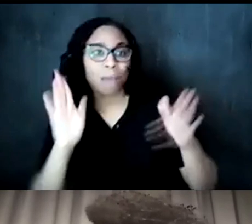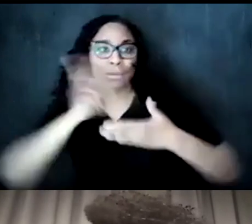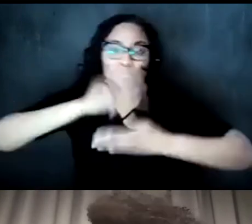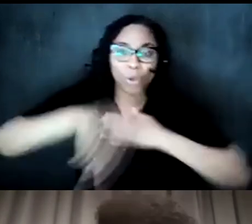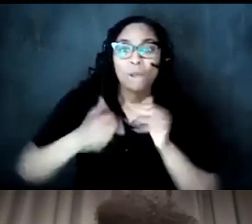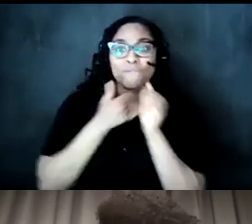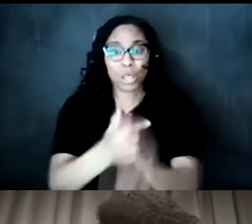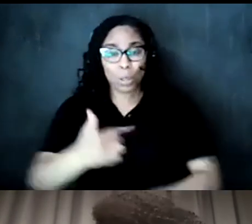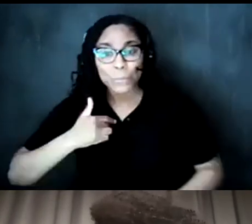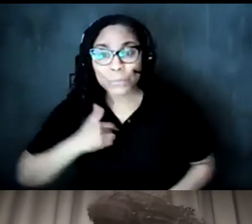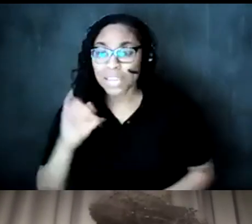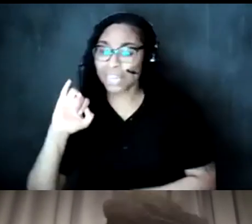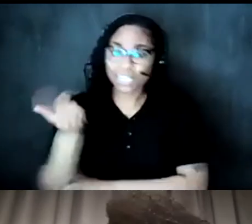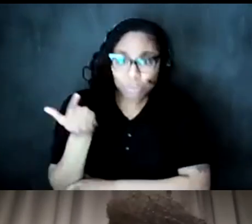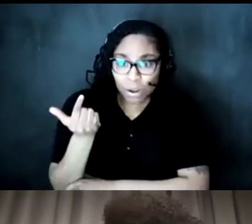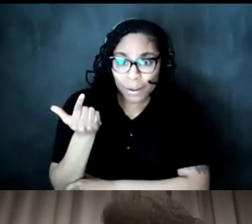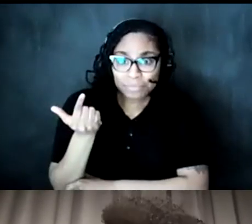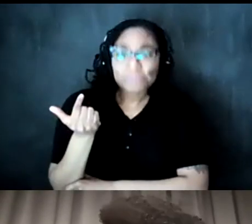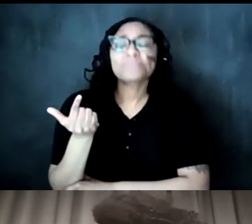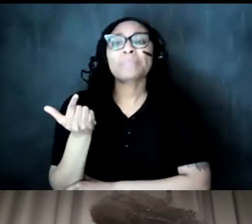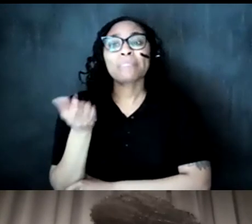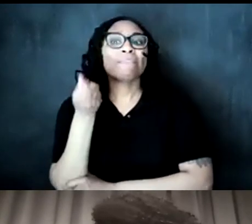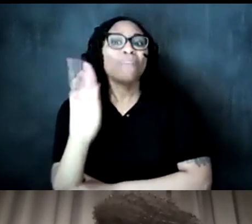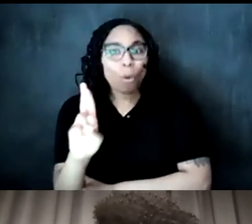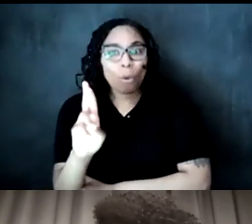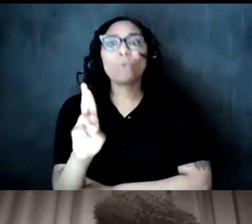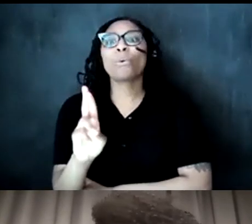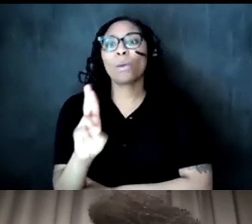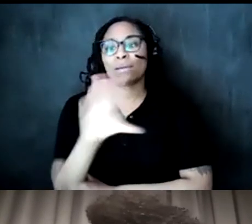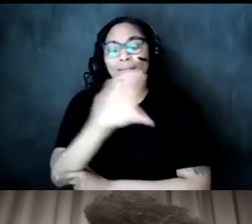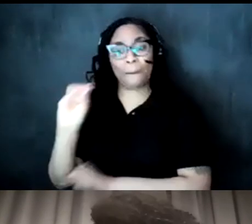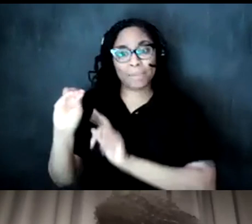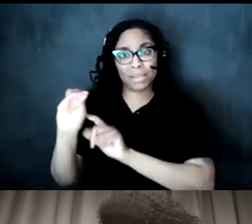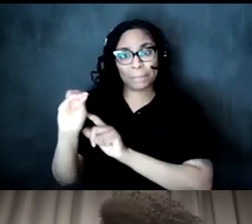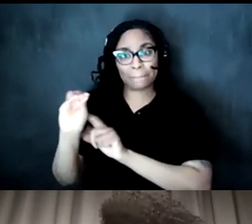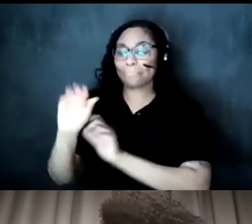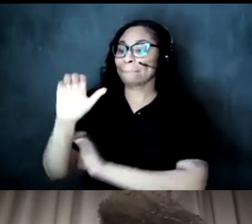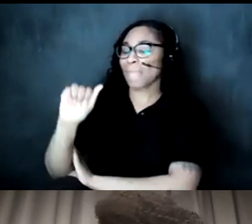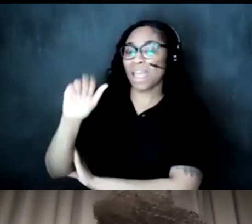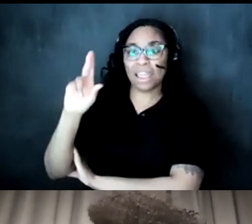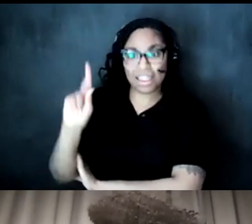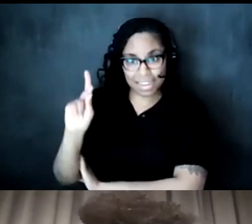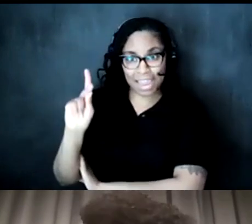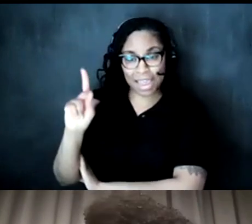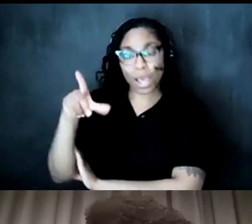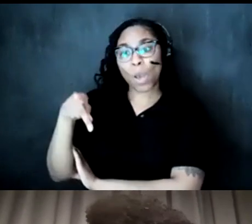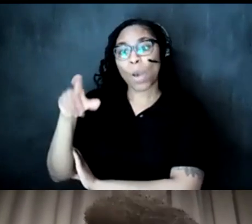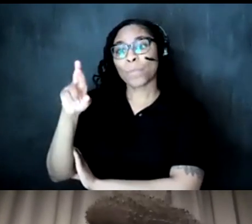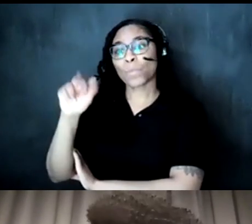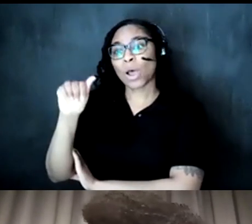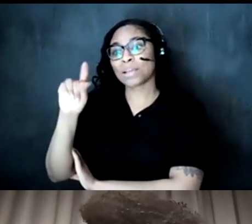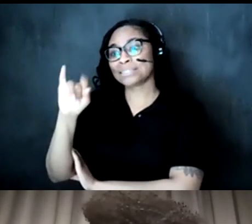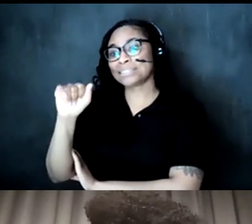on instagram at aderonot or my my company website at akprostheticsforall you also can follow